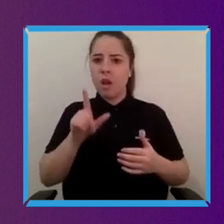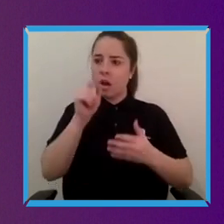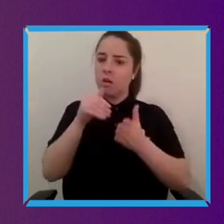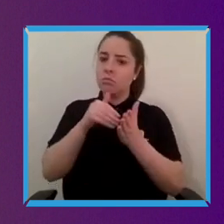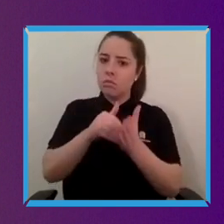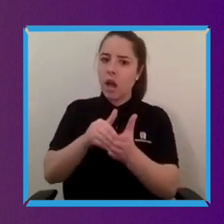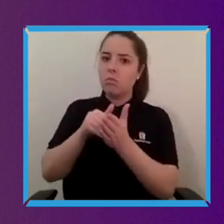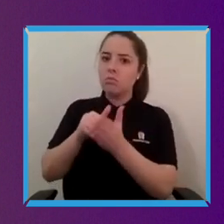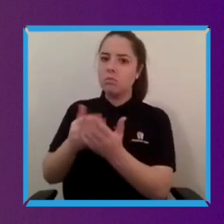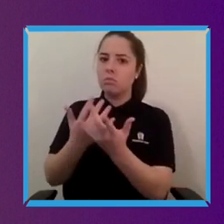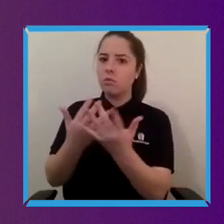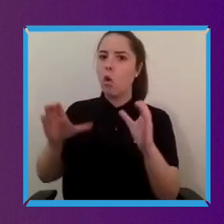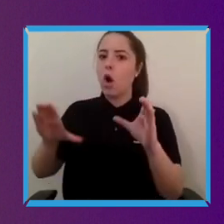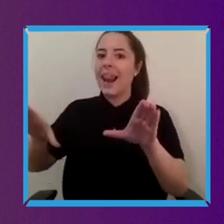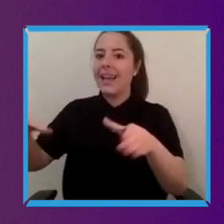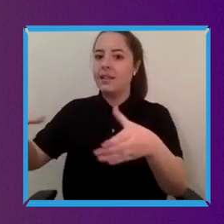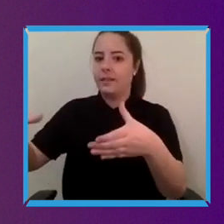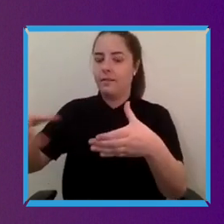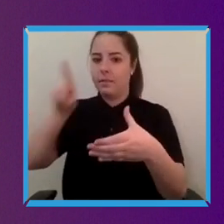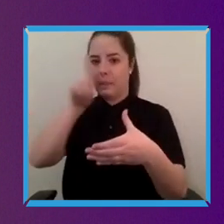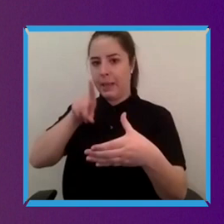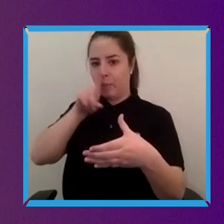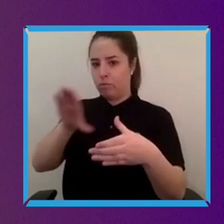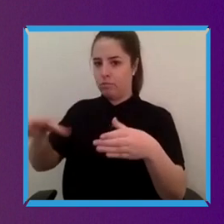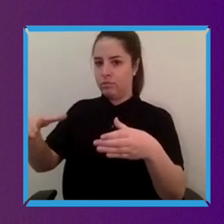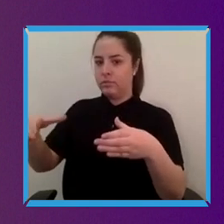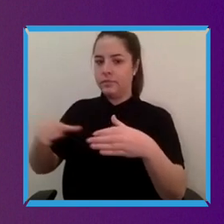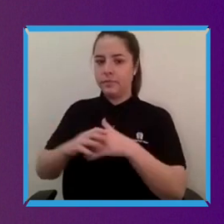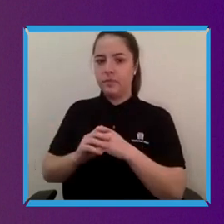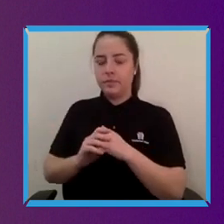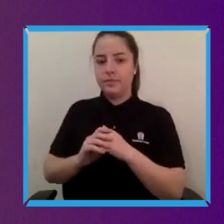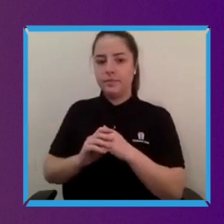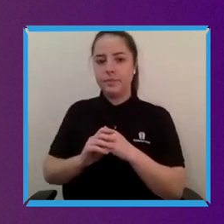collectively because it's society as a whole you know the world is